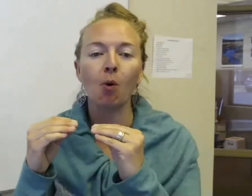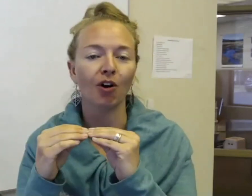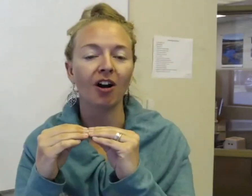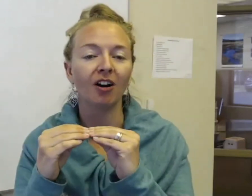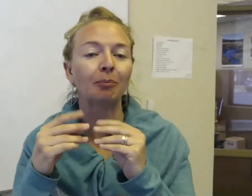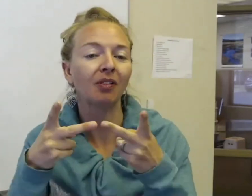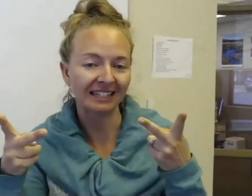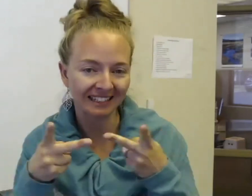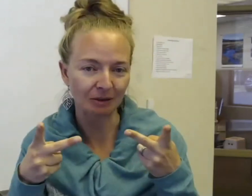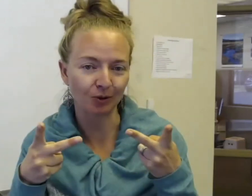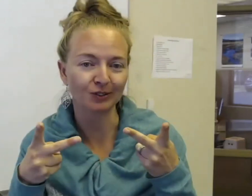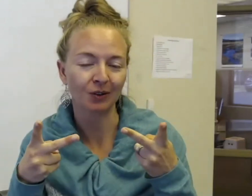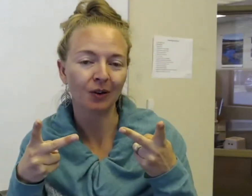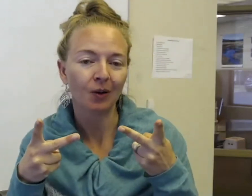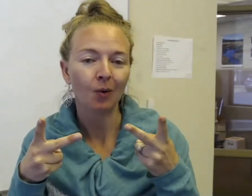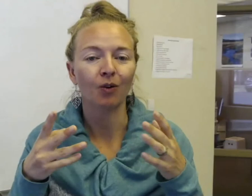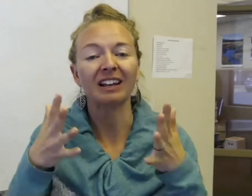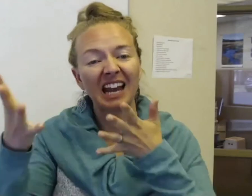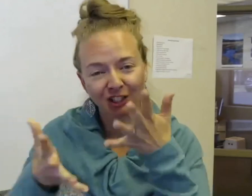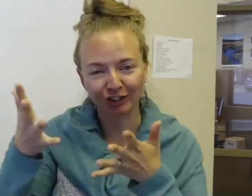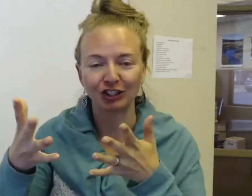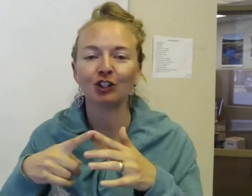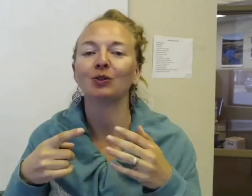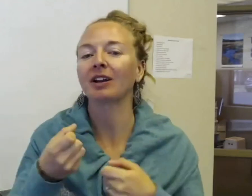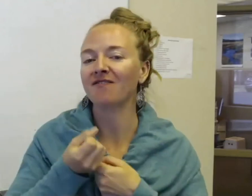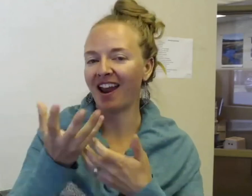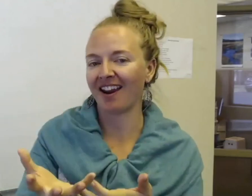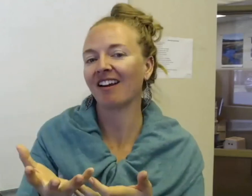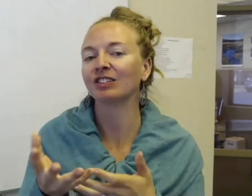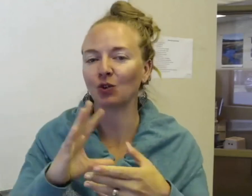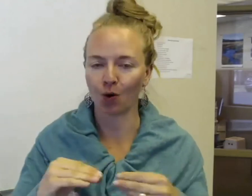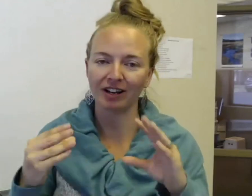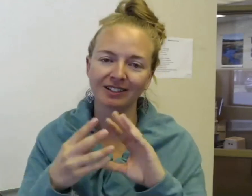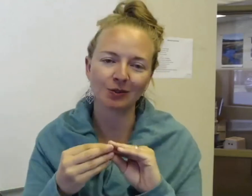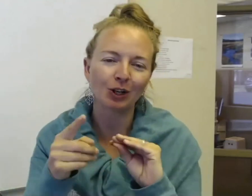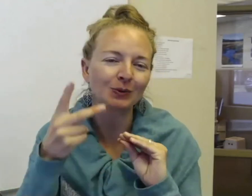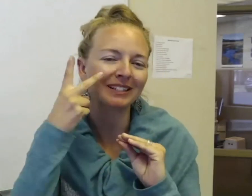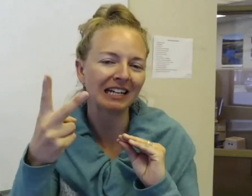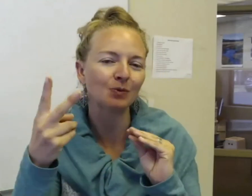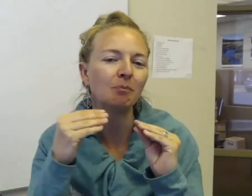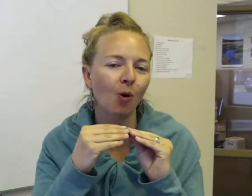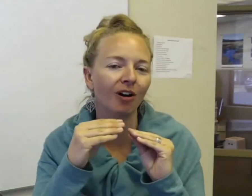more of place keepers or gestures to convey a story. So what you were seeing was more